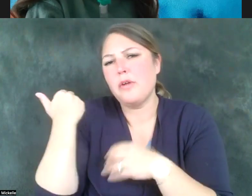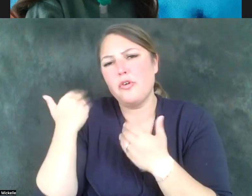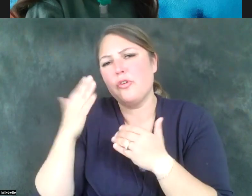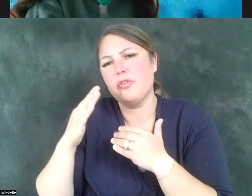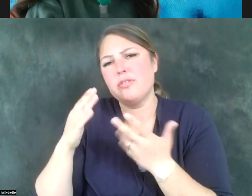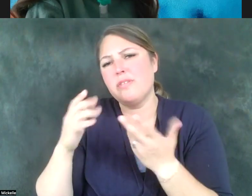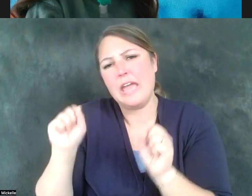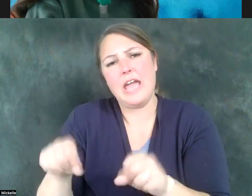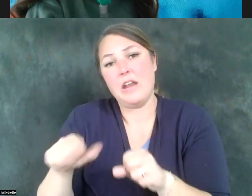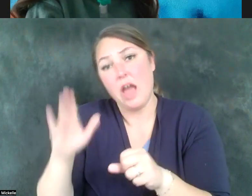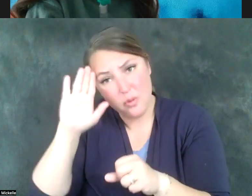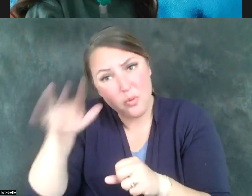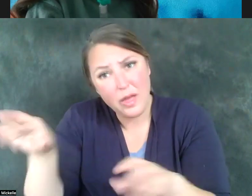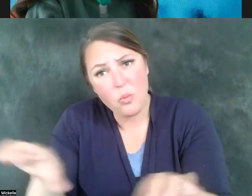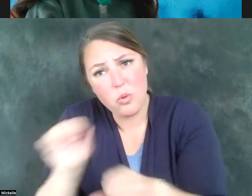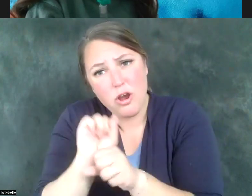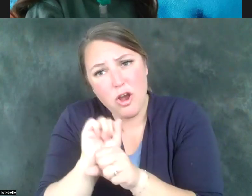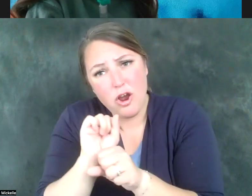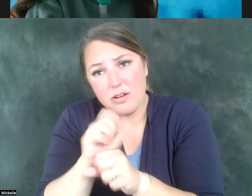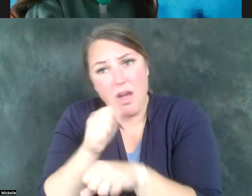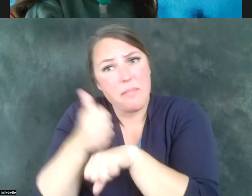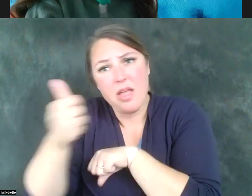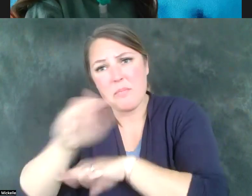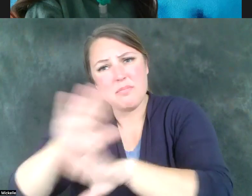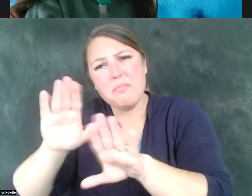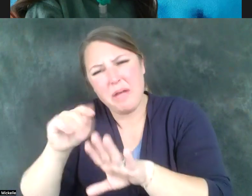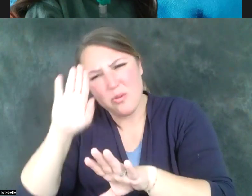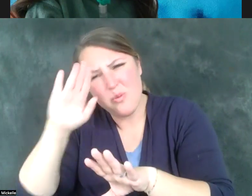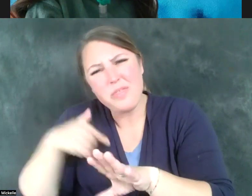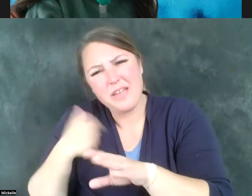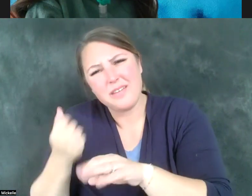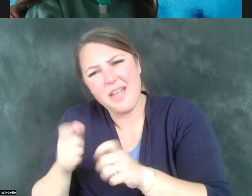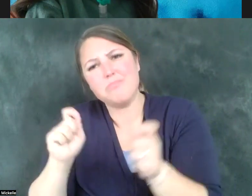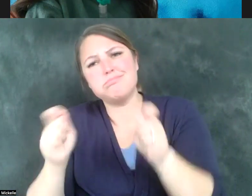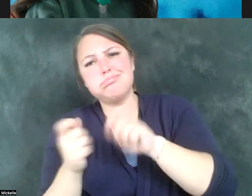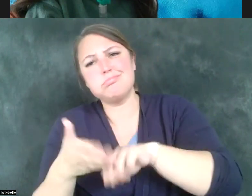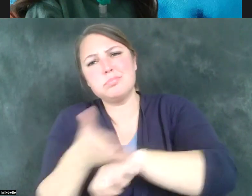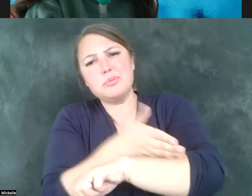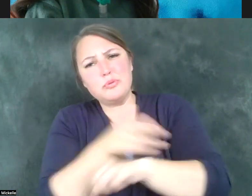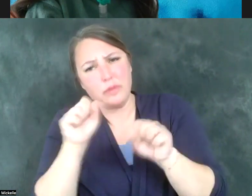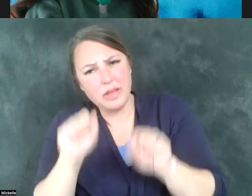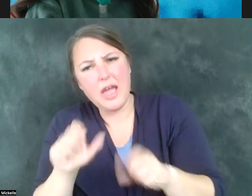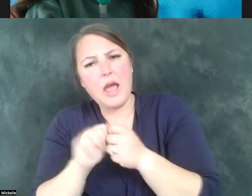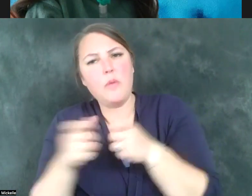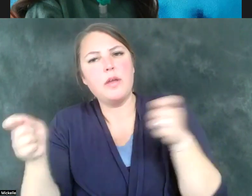mean, they're working hard. I'm not faulting them. I'm just saying there are ways in which we can improve how we handle those issues right now, and it's